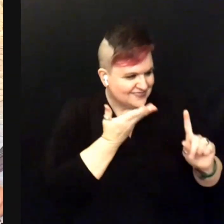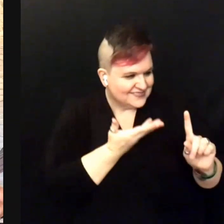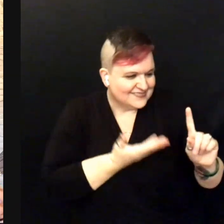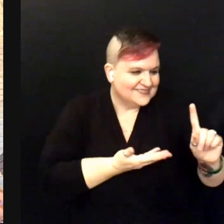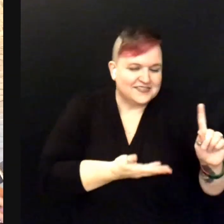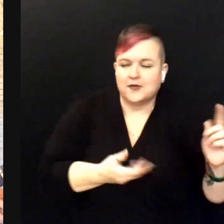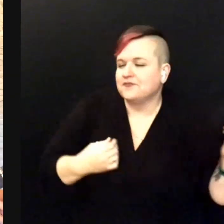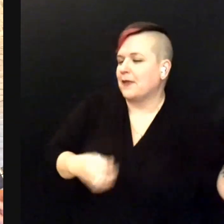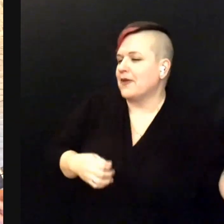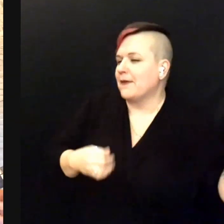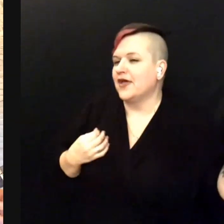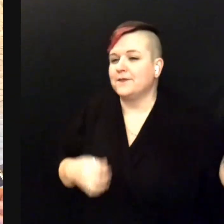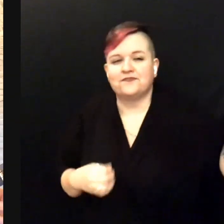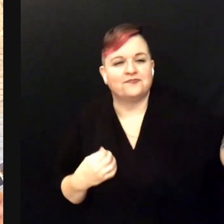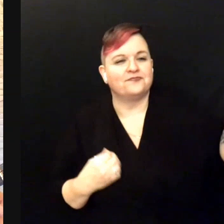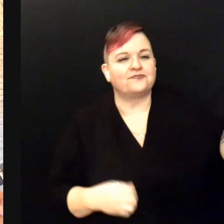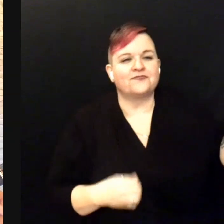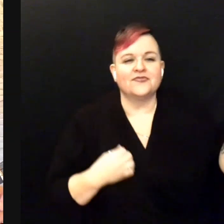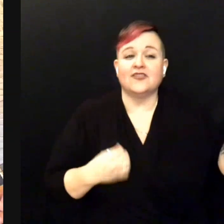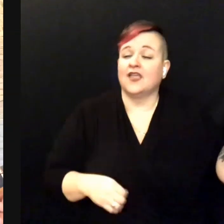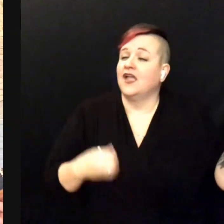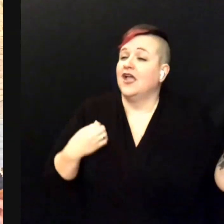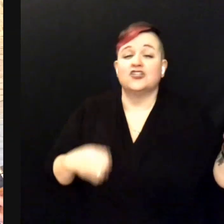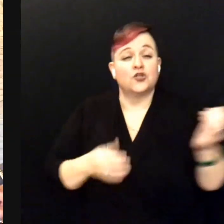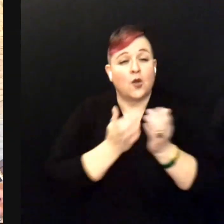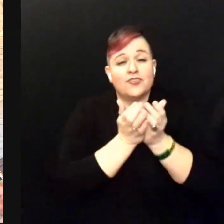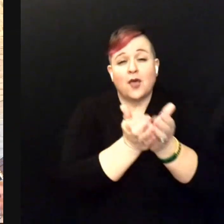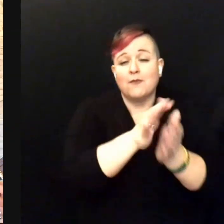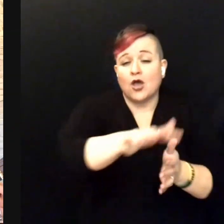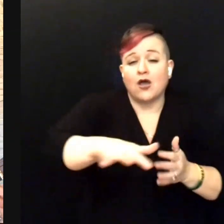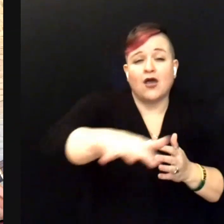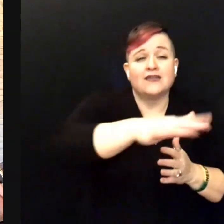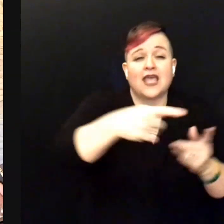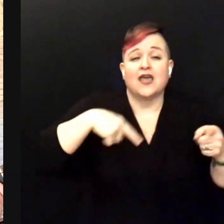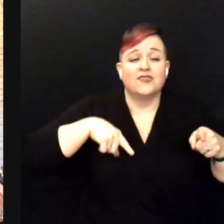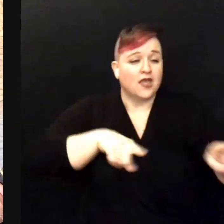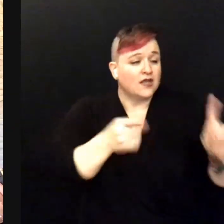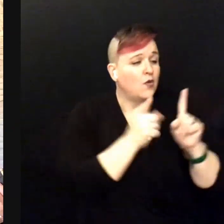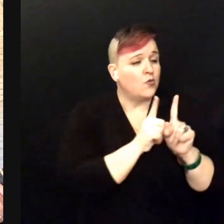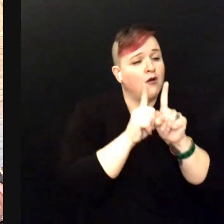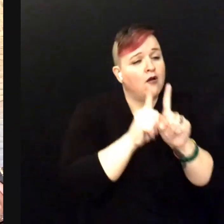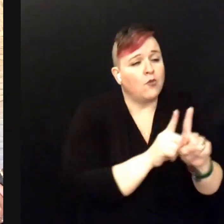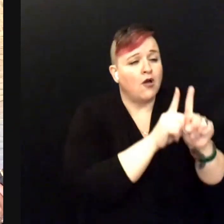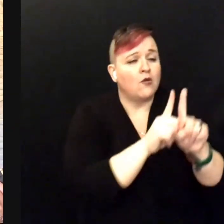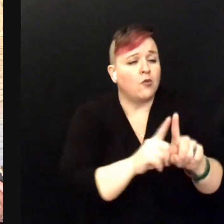Oh that boy of mine By my side The silver moon